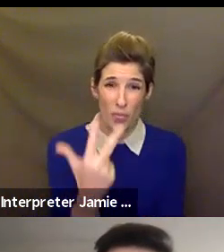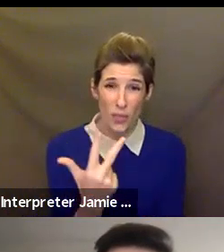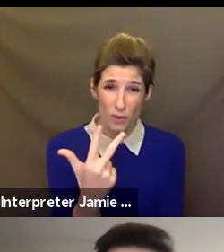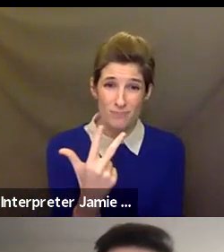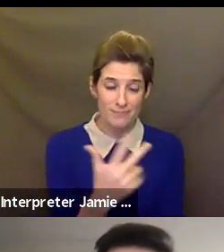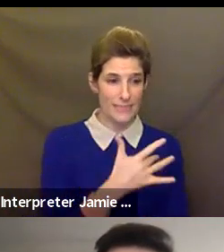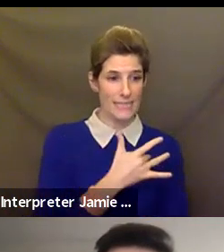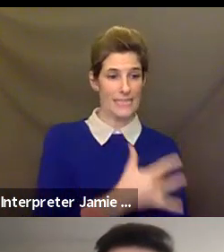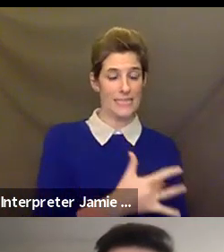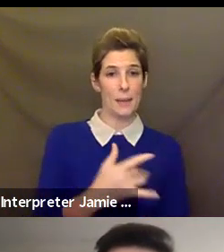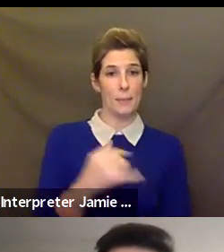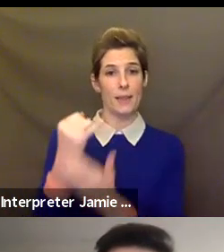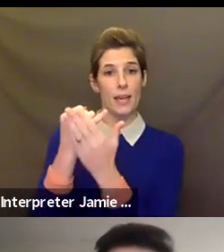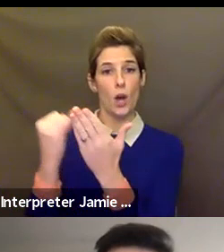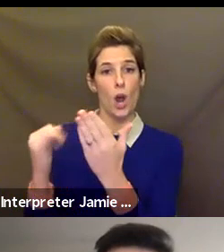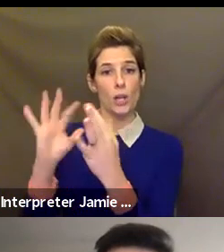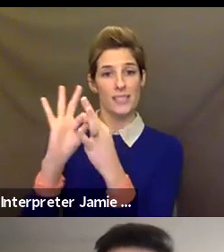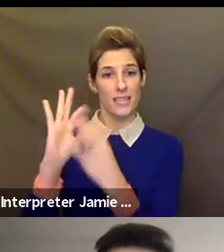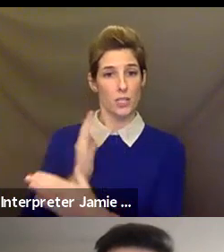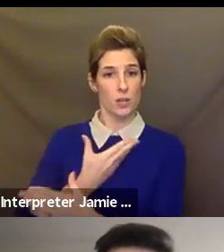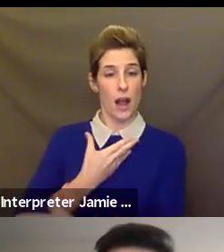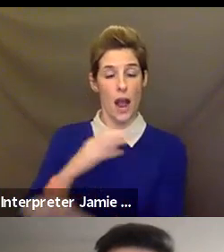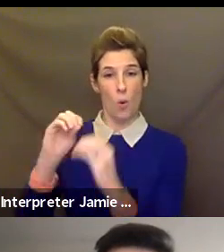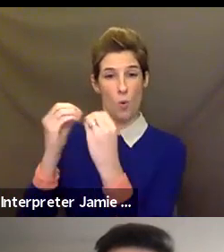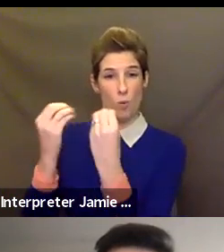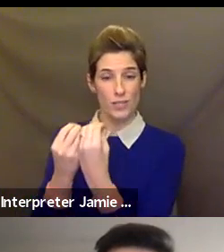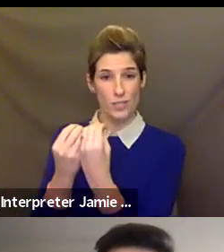about 120 partner schools throughout the city. And so far